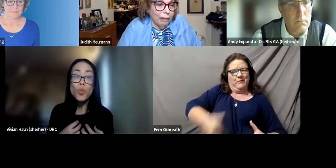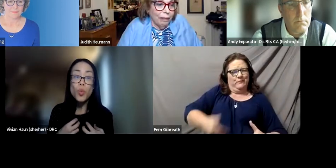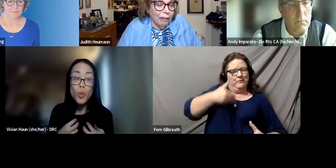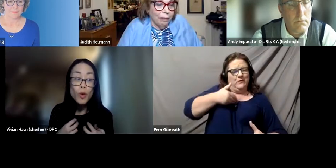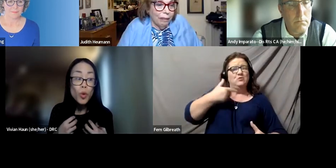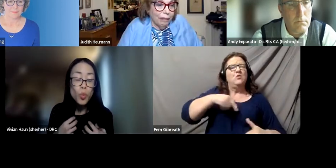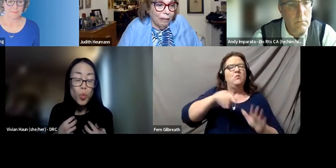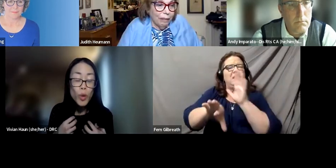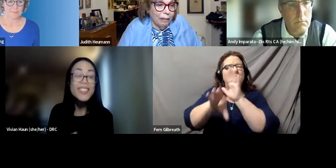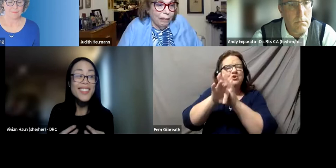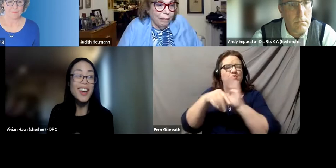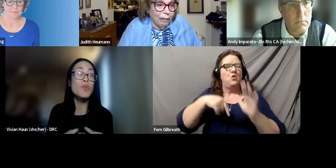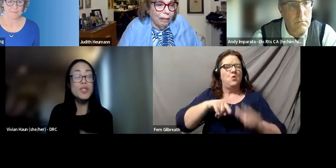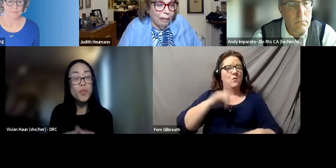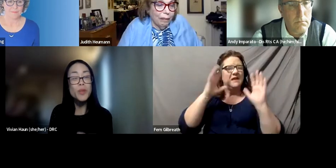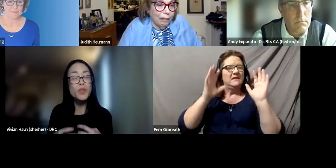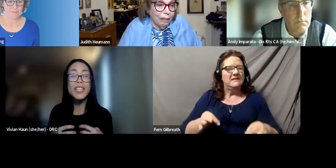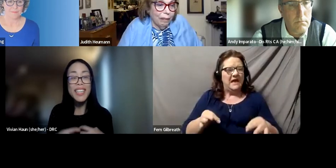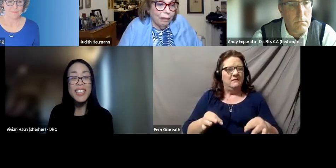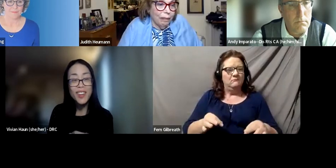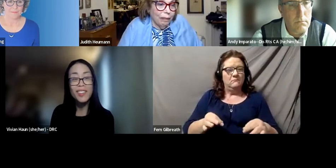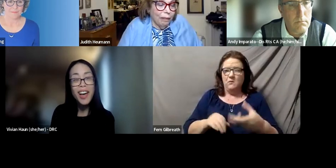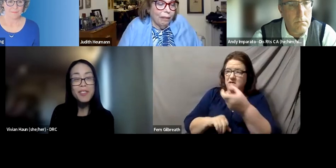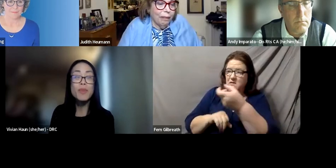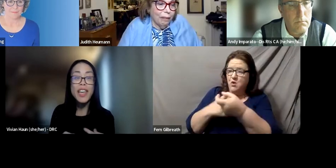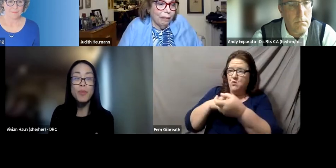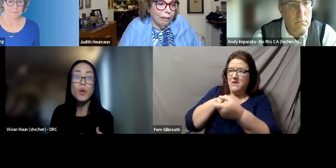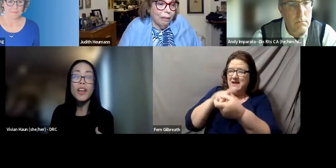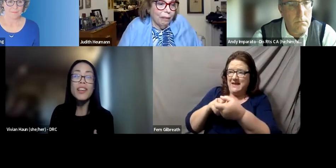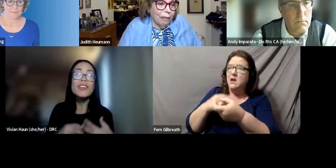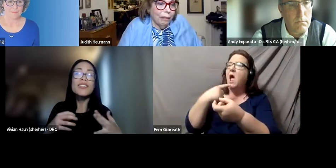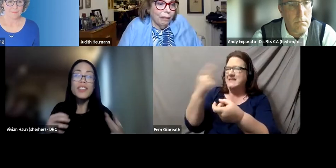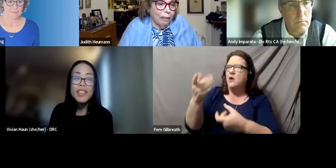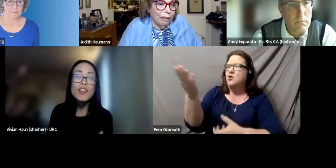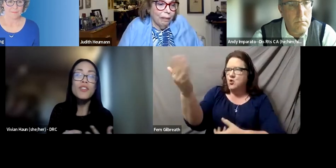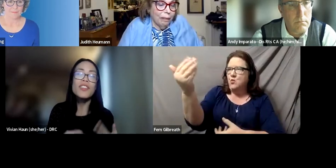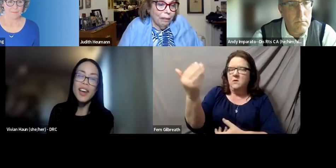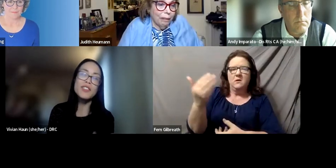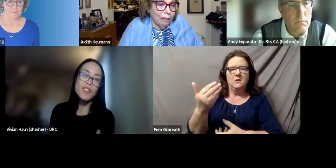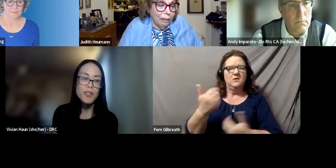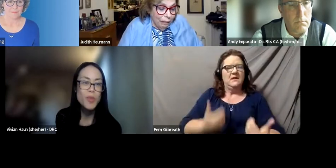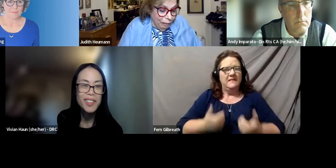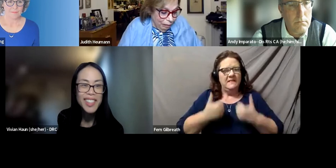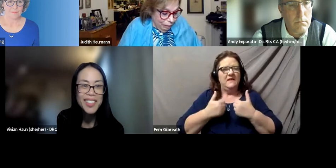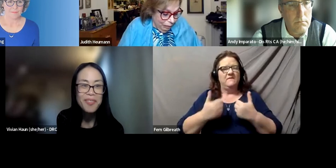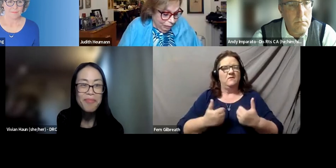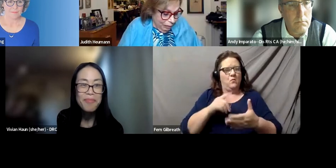we decide what supports we need in our lives to be able to live the kinds of lives we want to lead.